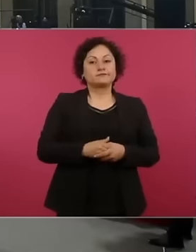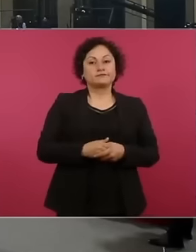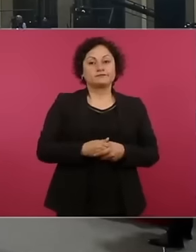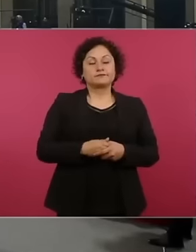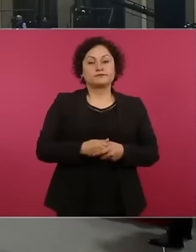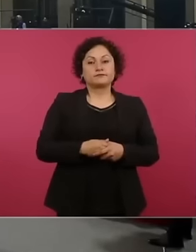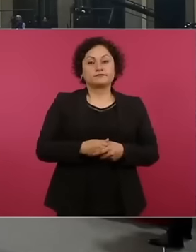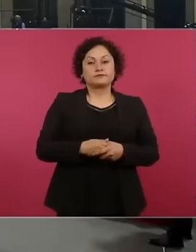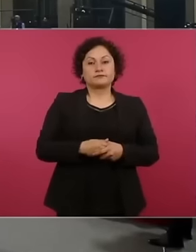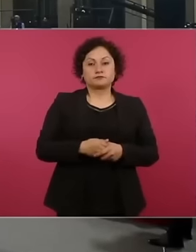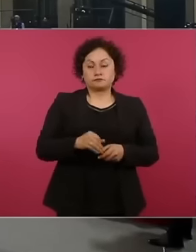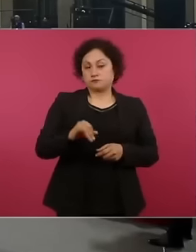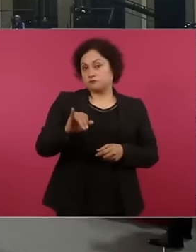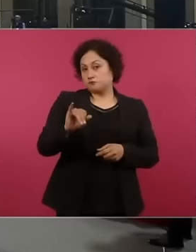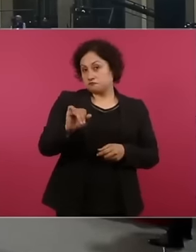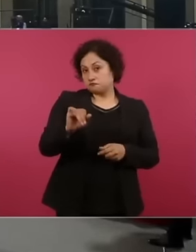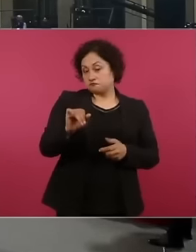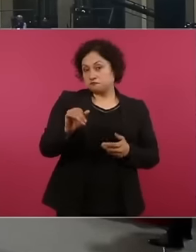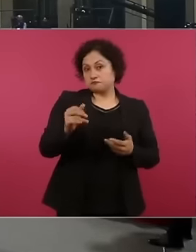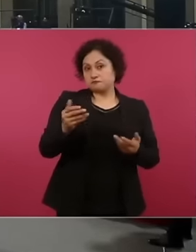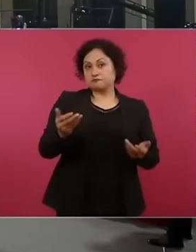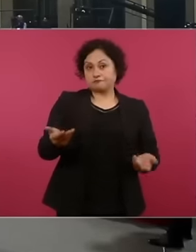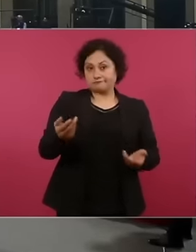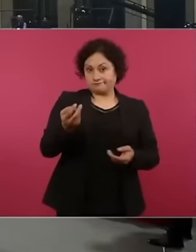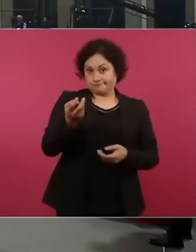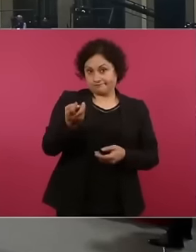, the Ministry